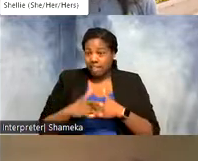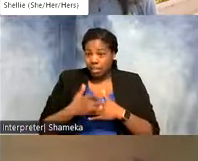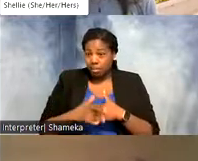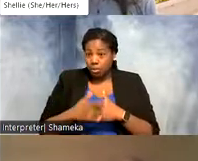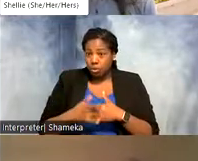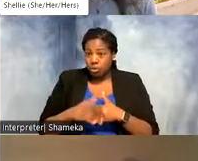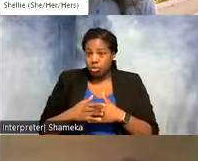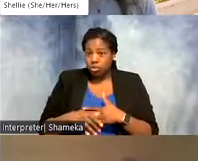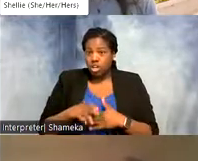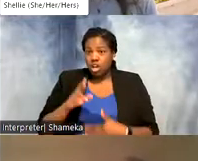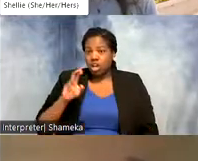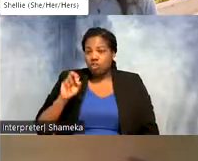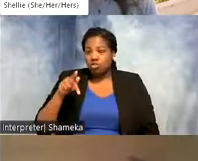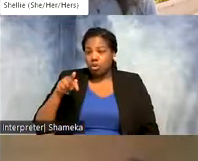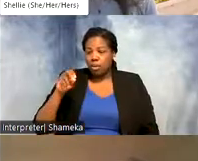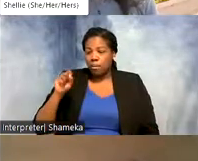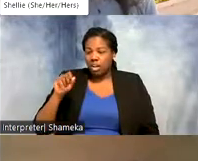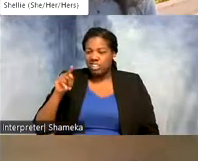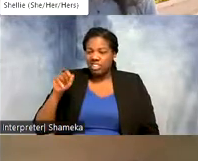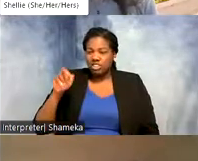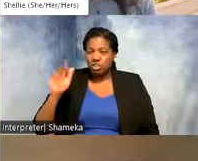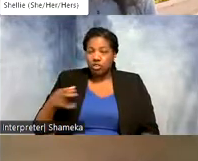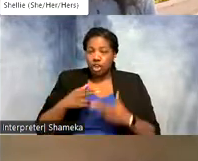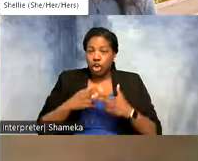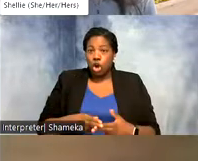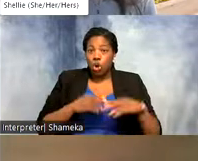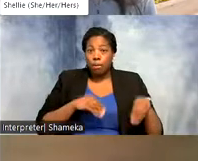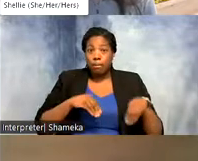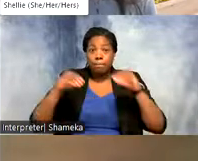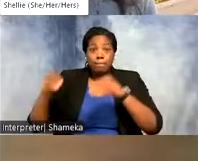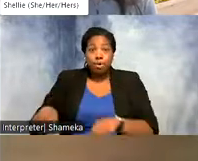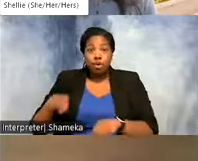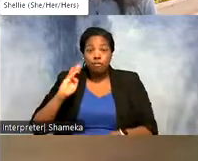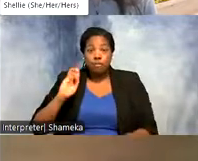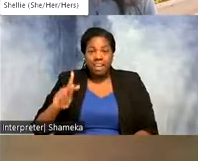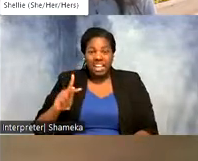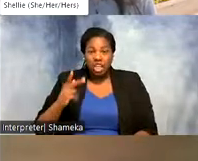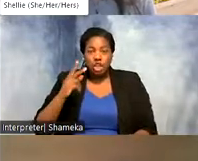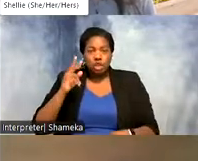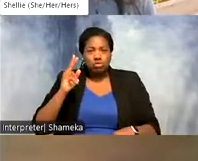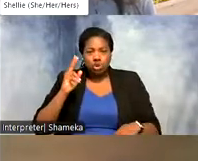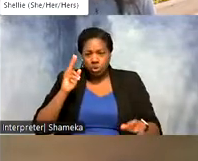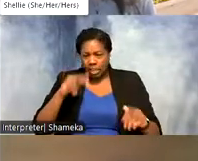repository called Movebank and you can explore all types of tracking data, not just shorebirds.